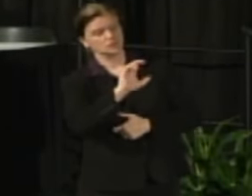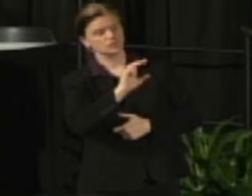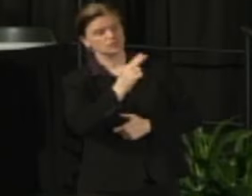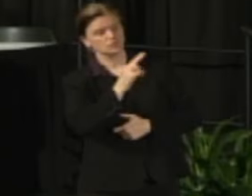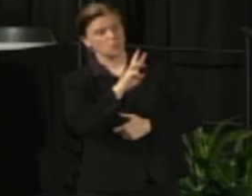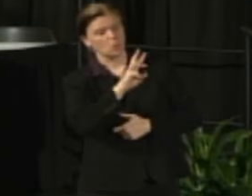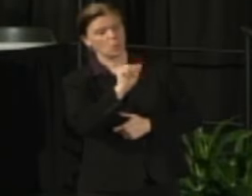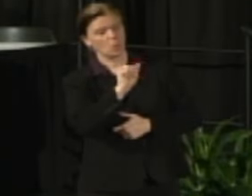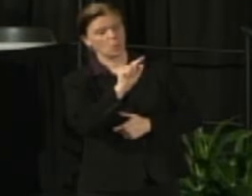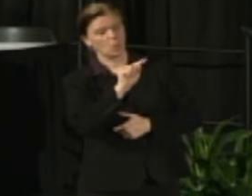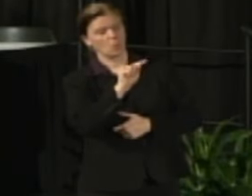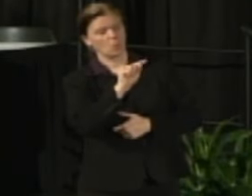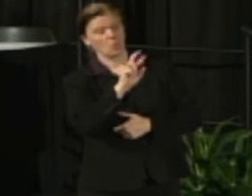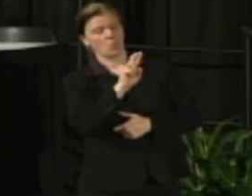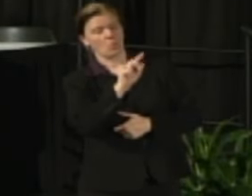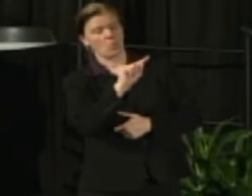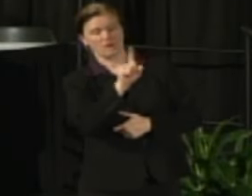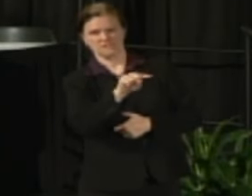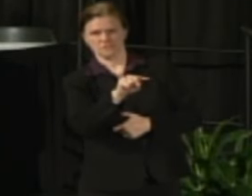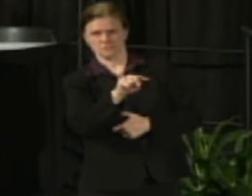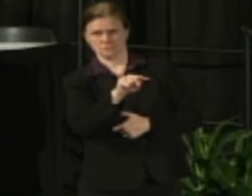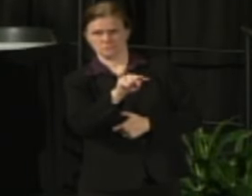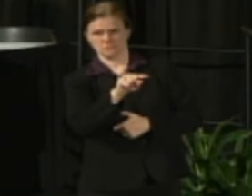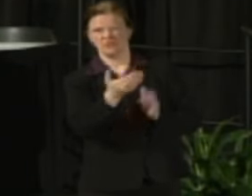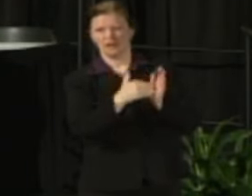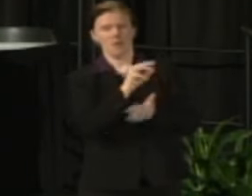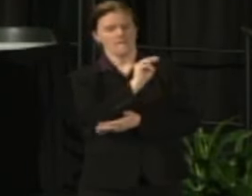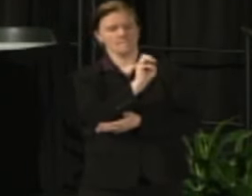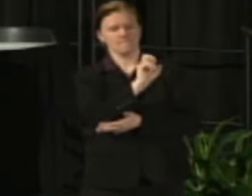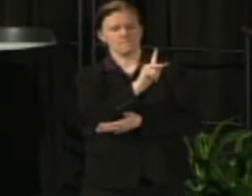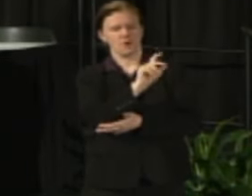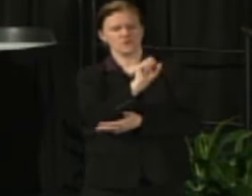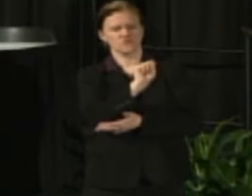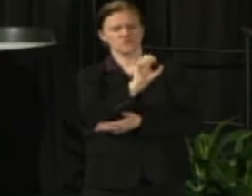on what's happening with the university committee.